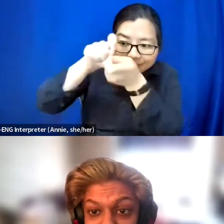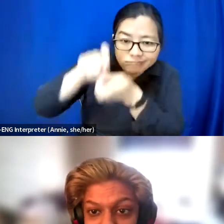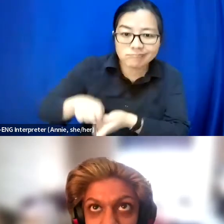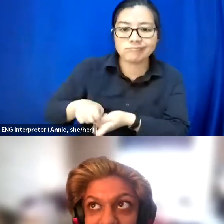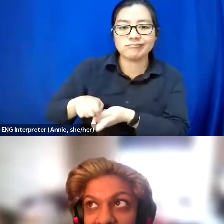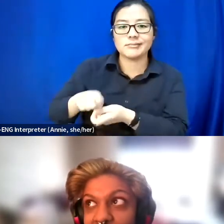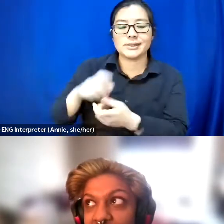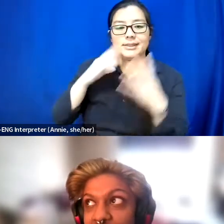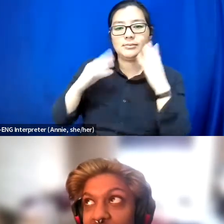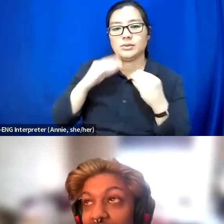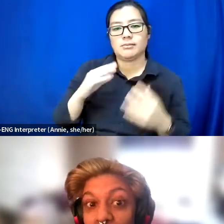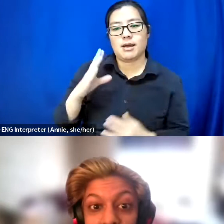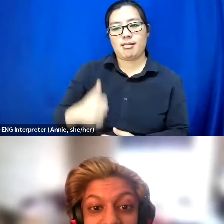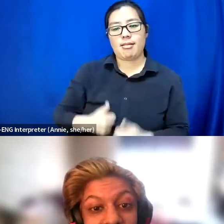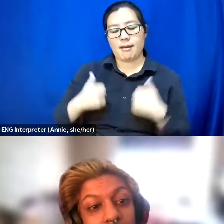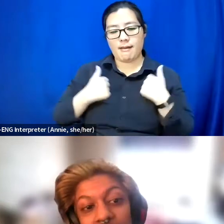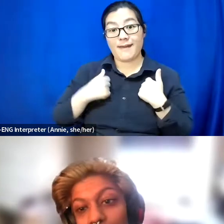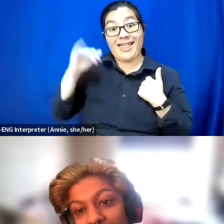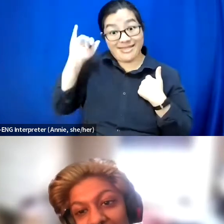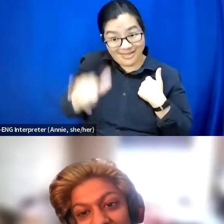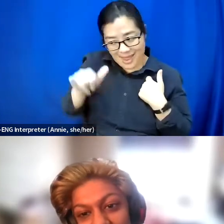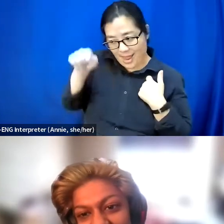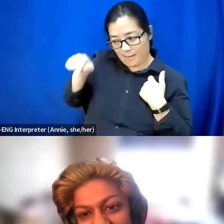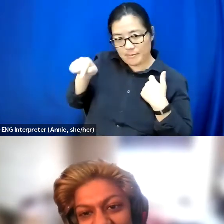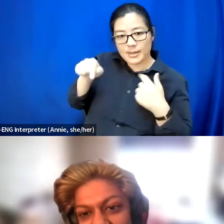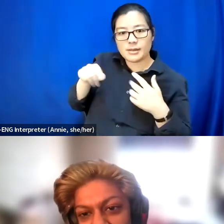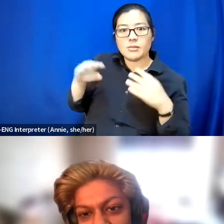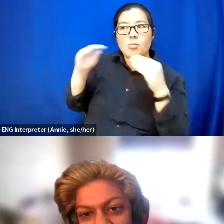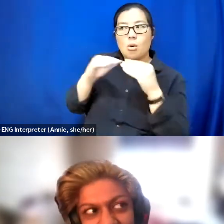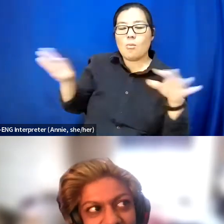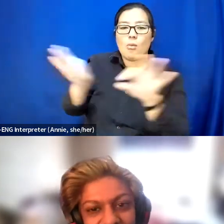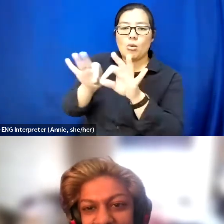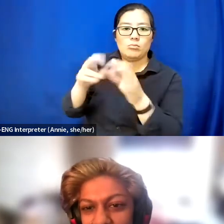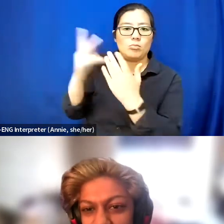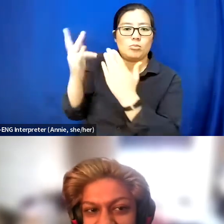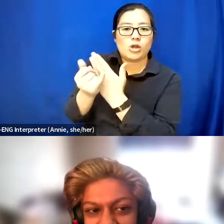and be able to that be the bigger projects in my life instead of having to re --